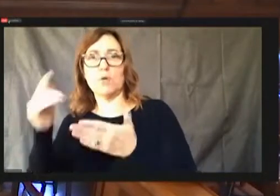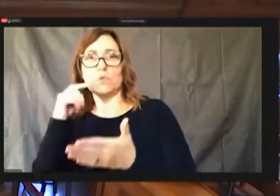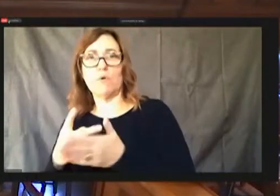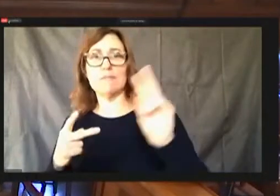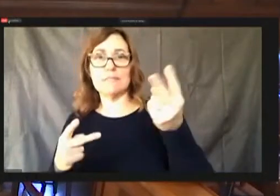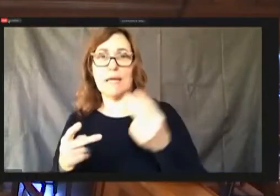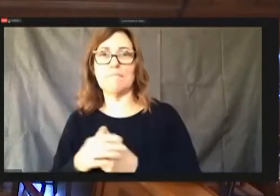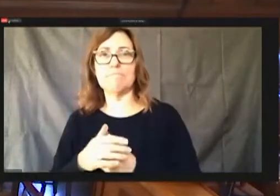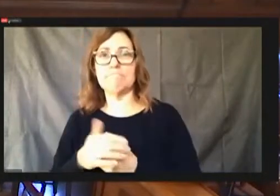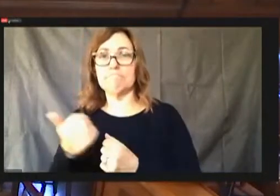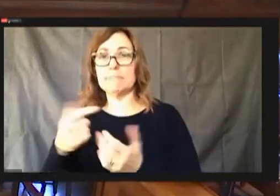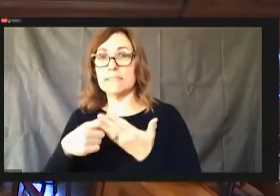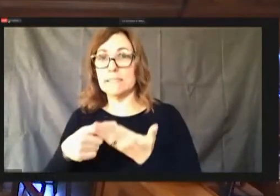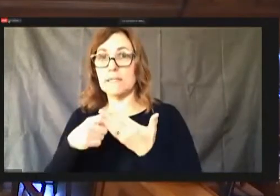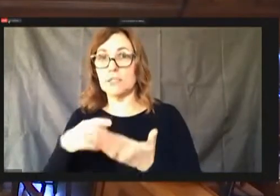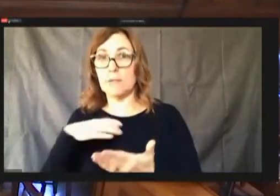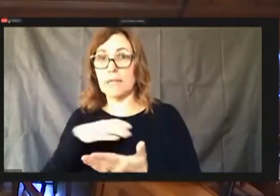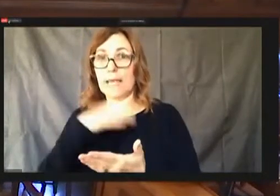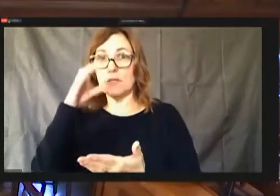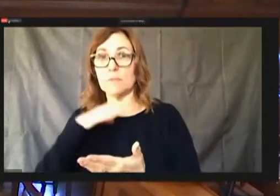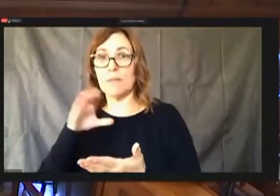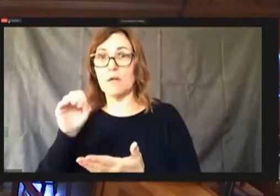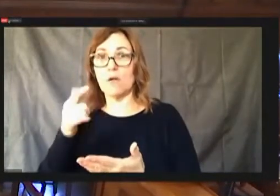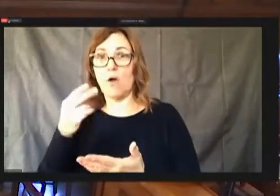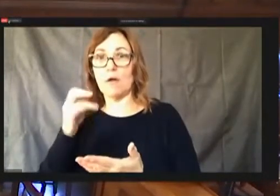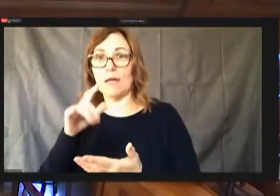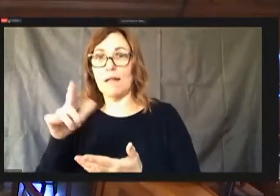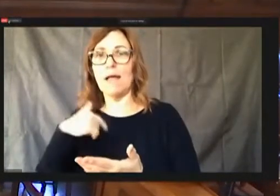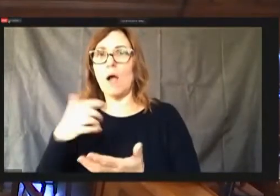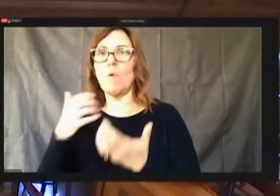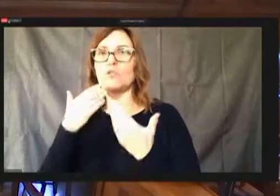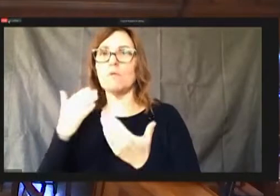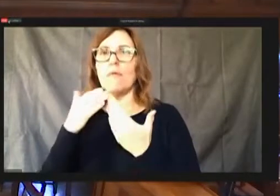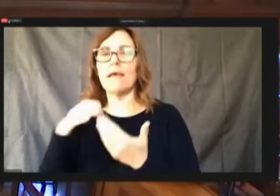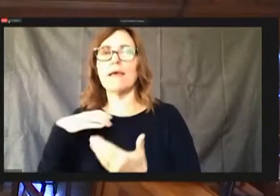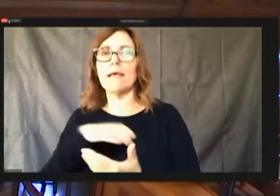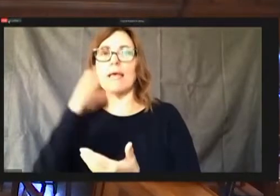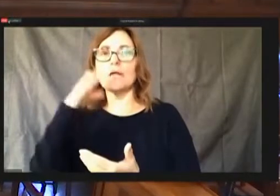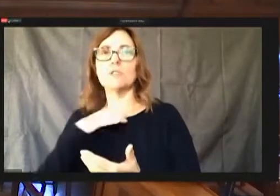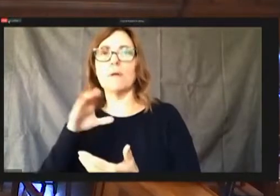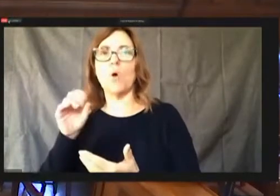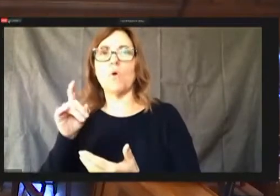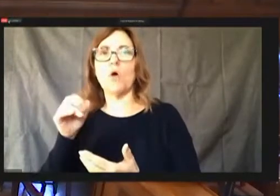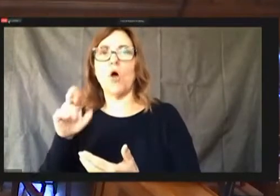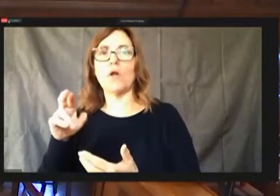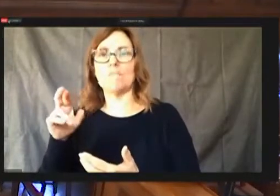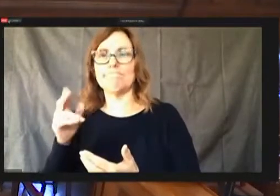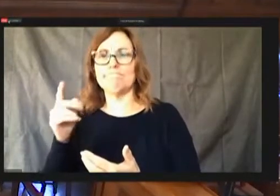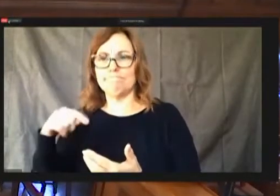Yes, I just want to thank Councilman O'Connor he and I both for working with Chief Armando. Swanson.